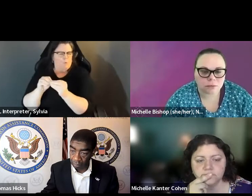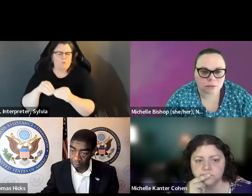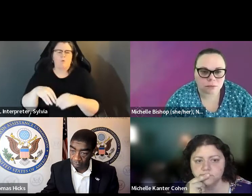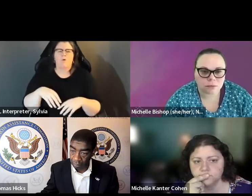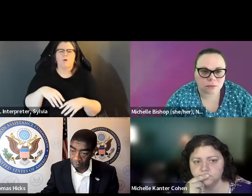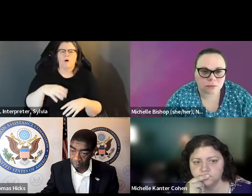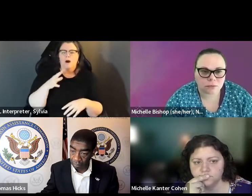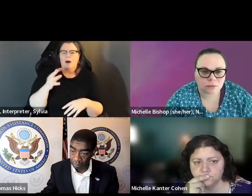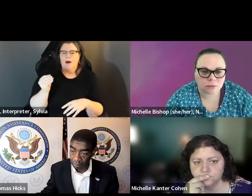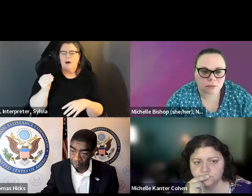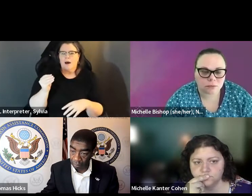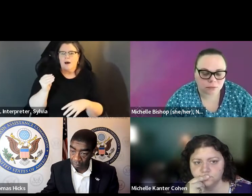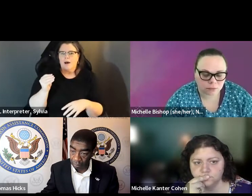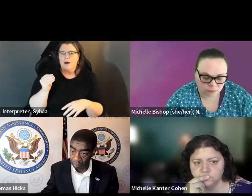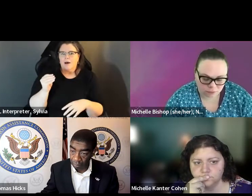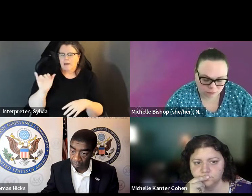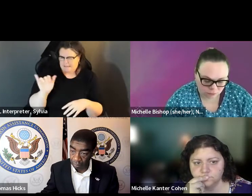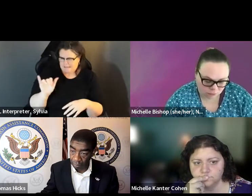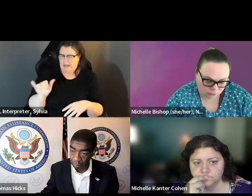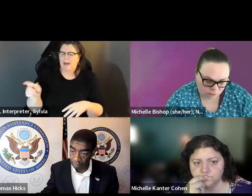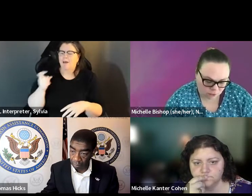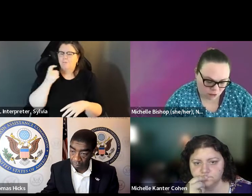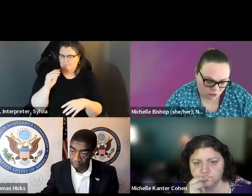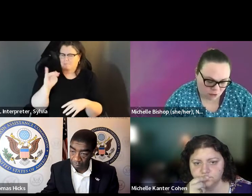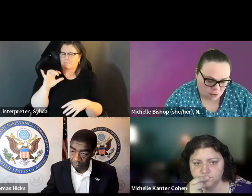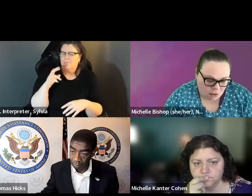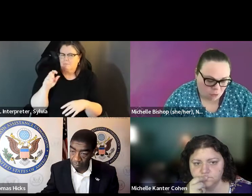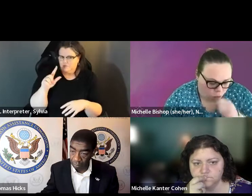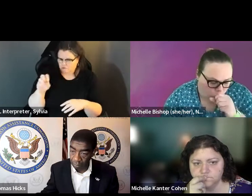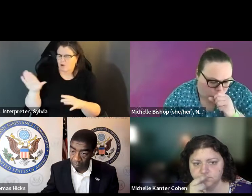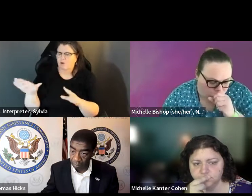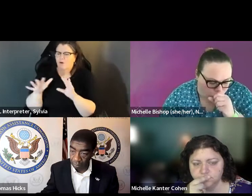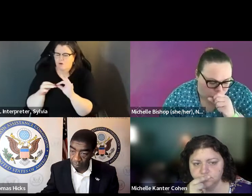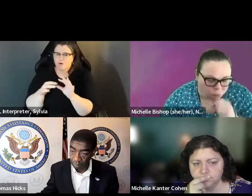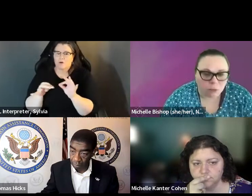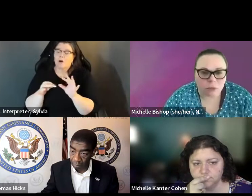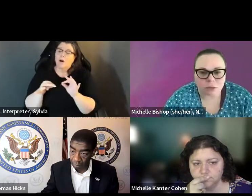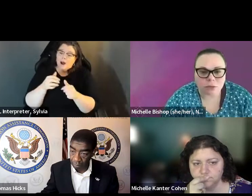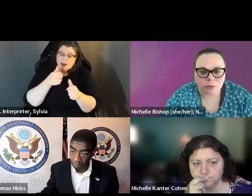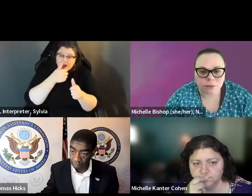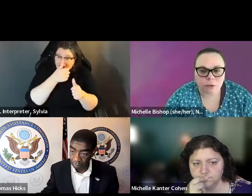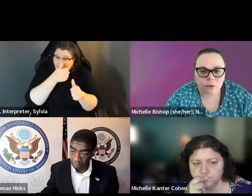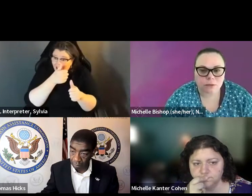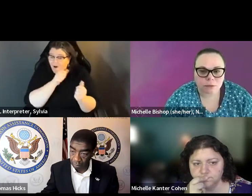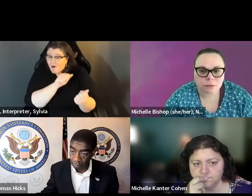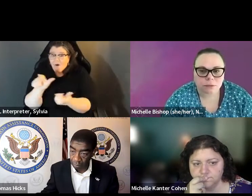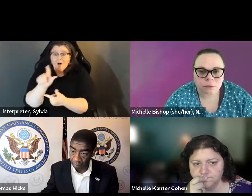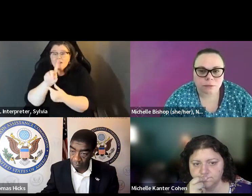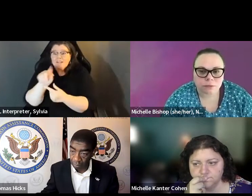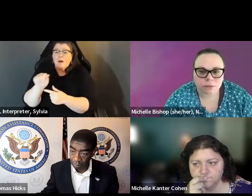I think the other thing is you know, I think it was. the other thing is, you know, I think it was Michelle saying , you know, no voter -- no person with a disability has Michelle is saying no better, no no person with the disability has the same disability.